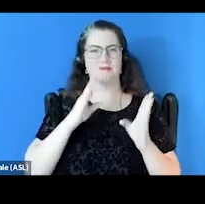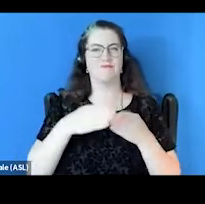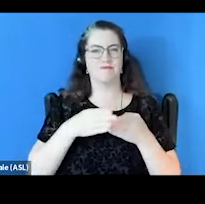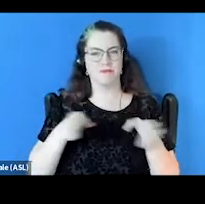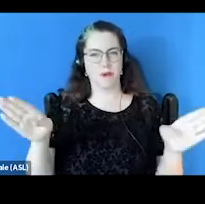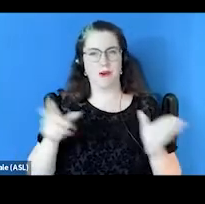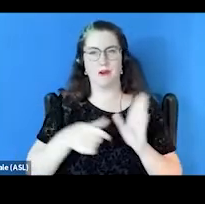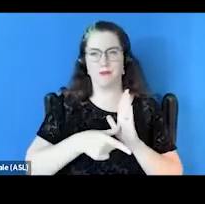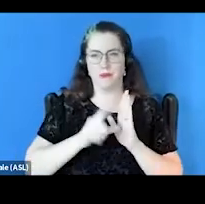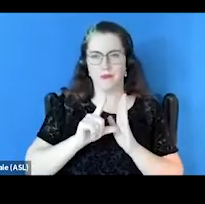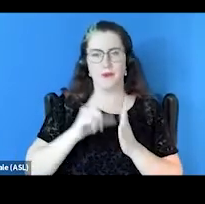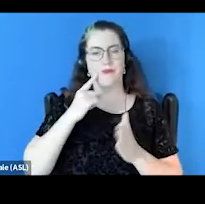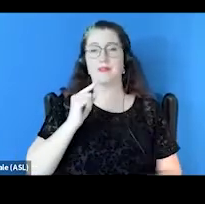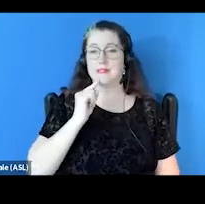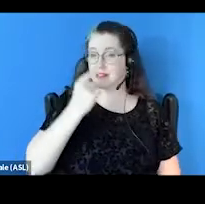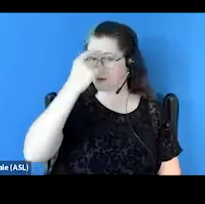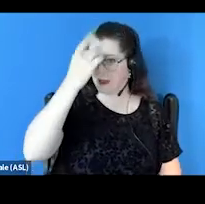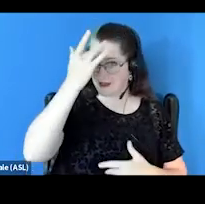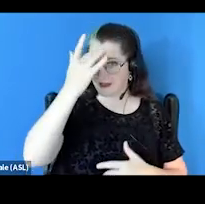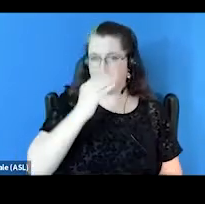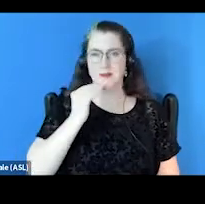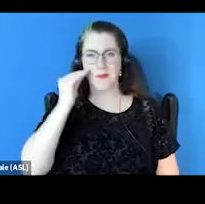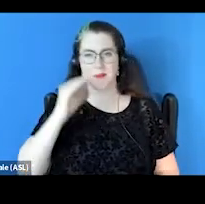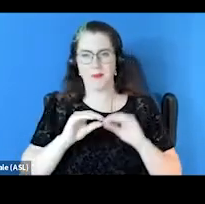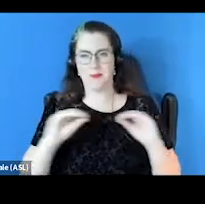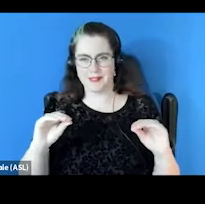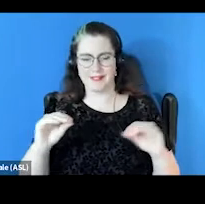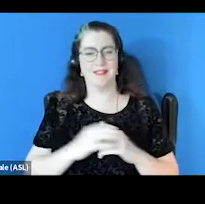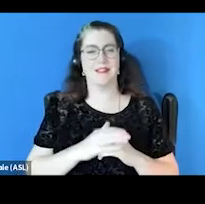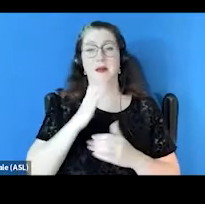about serious mental illness and homelessness and some best practices